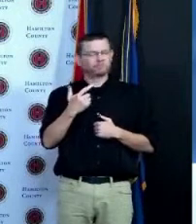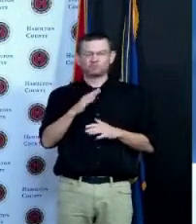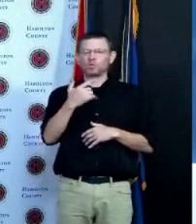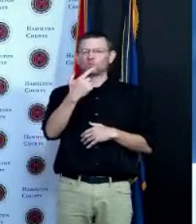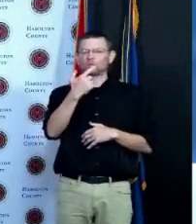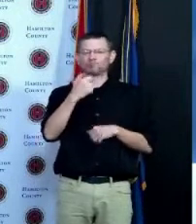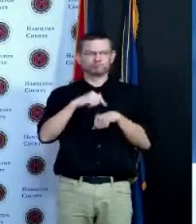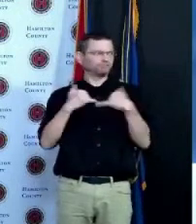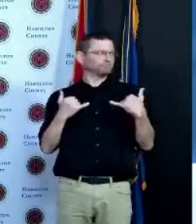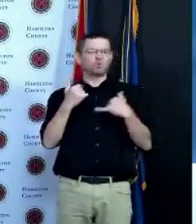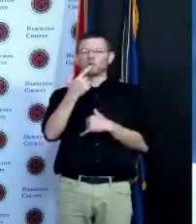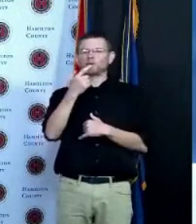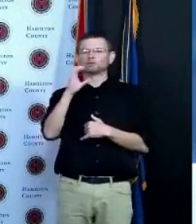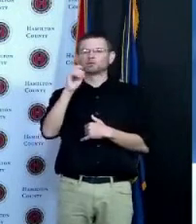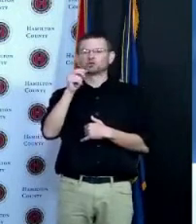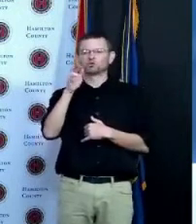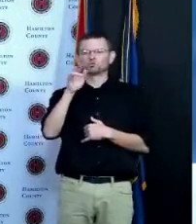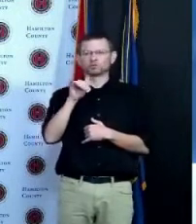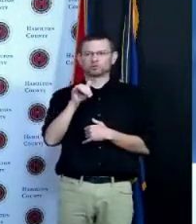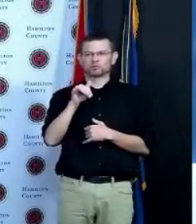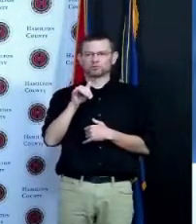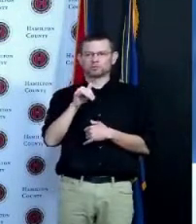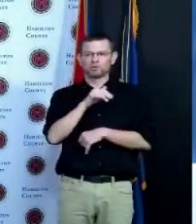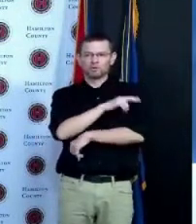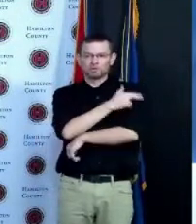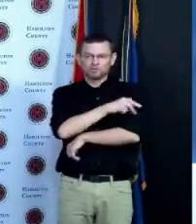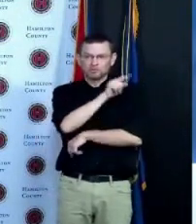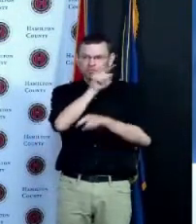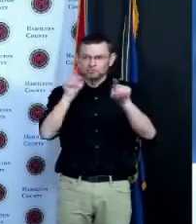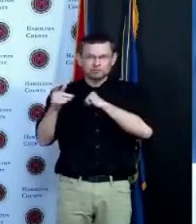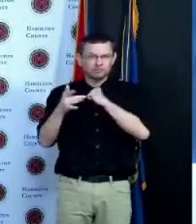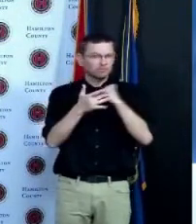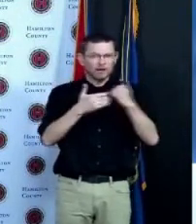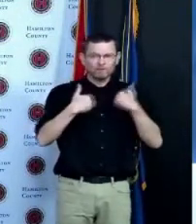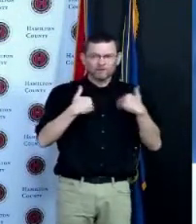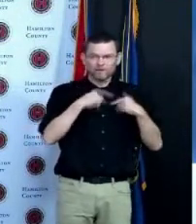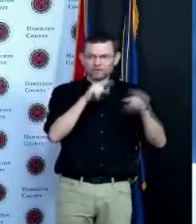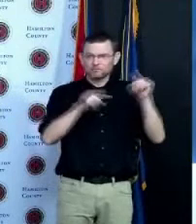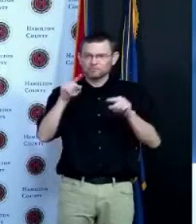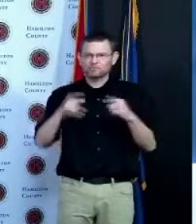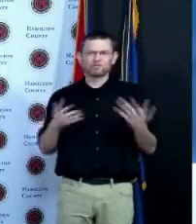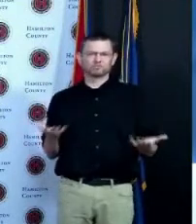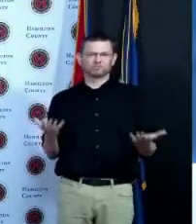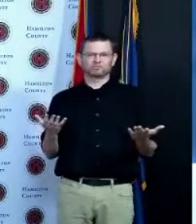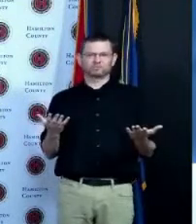that make your life longer and more healthy so I relied upon medical advice I went to a Pharmacist